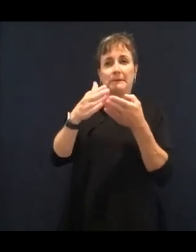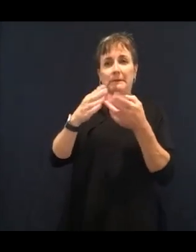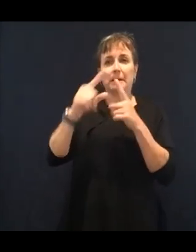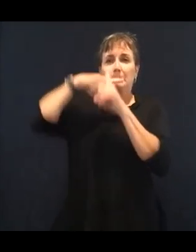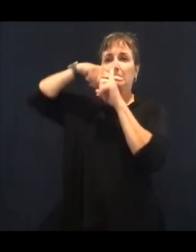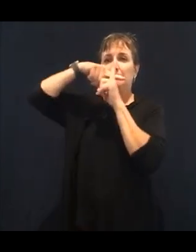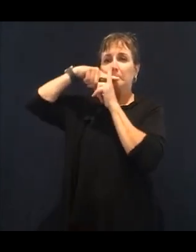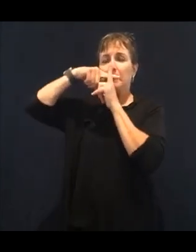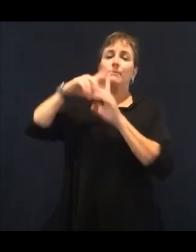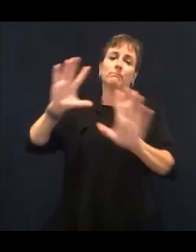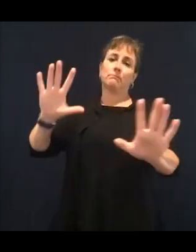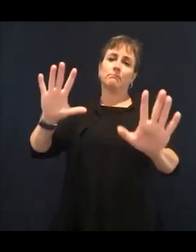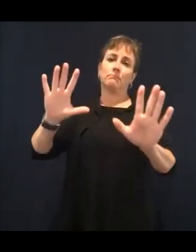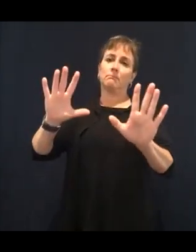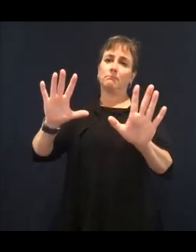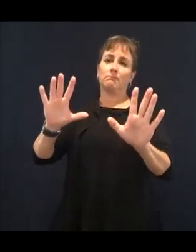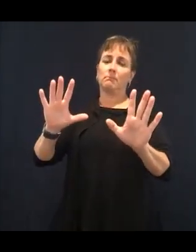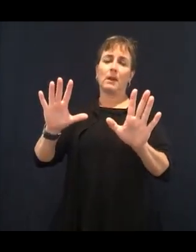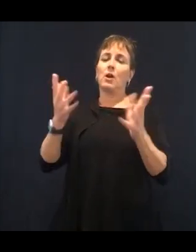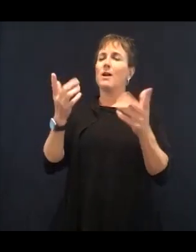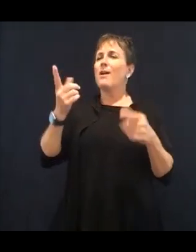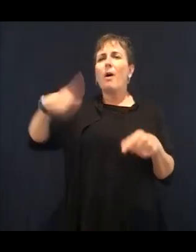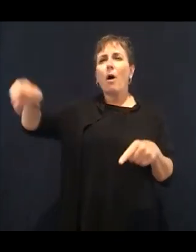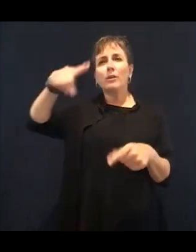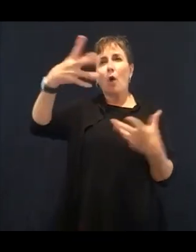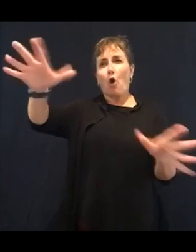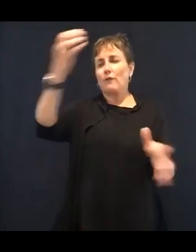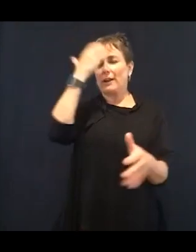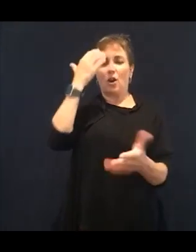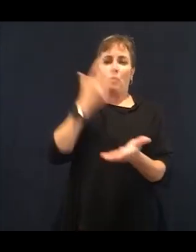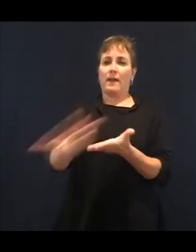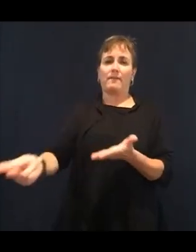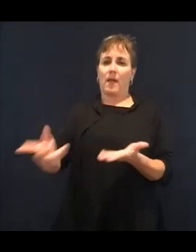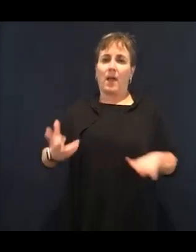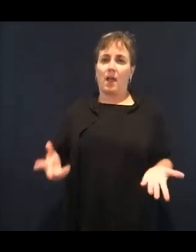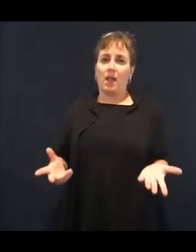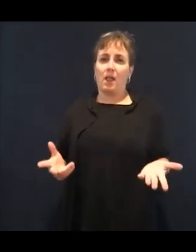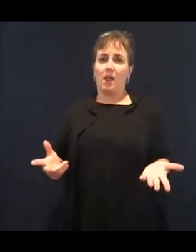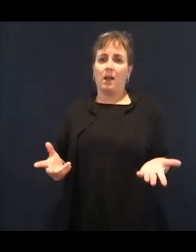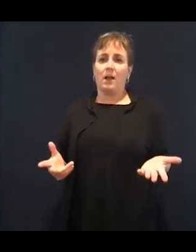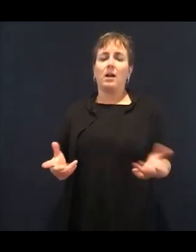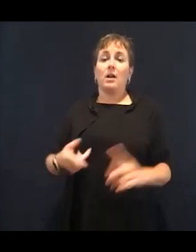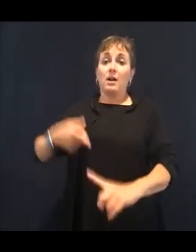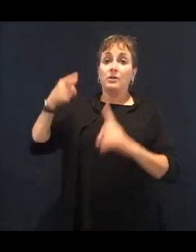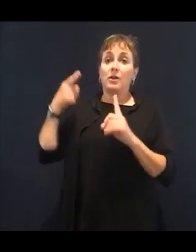the old way, the way we used to do things-- calorie counting,